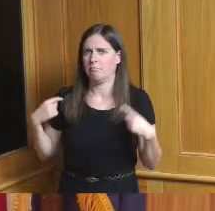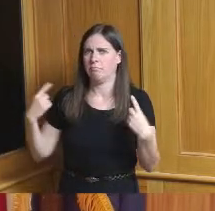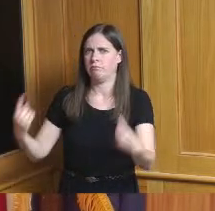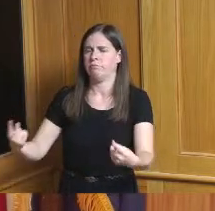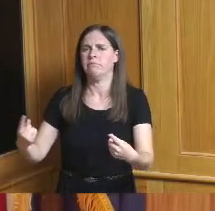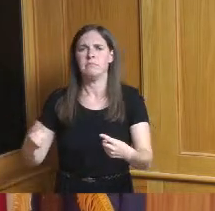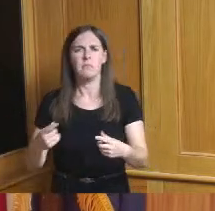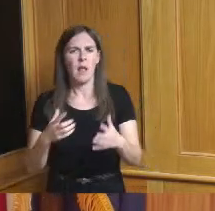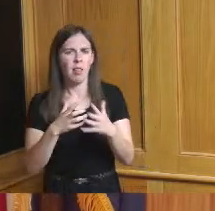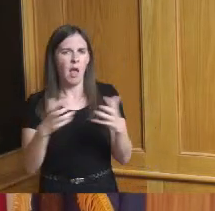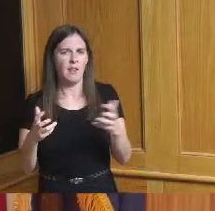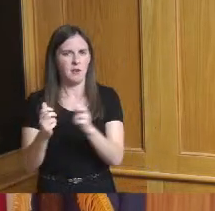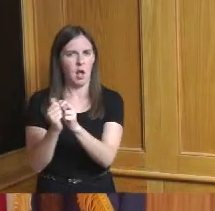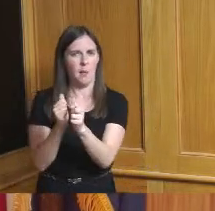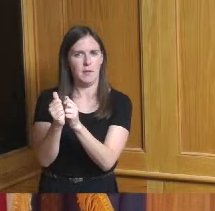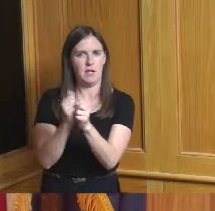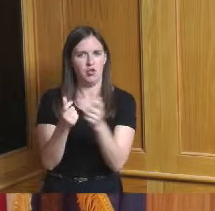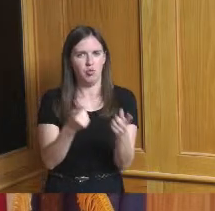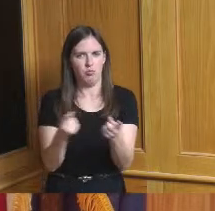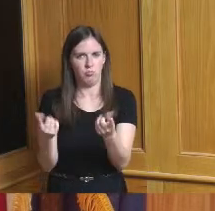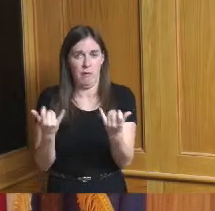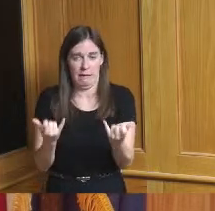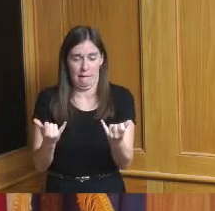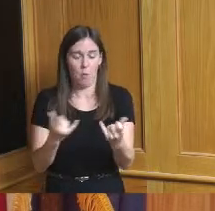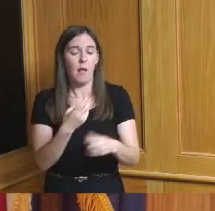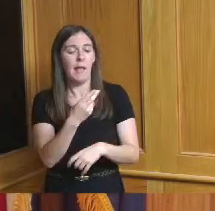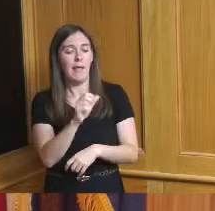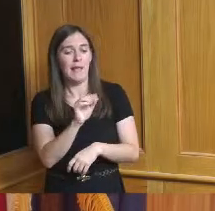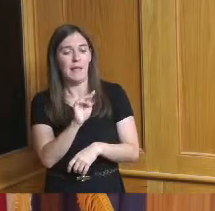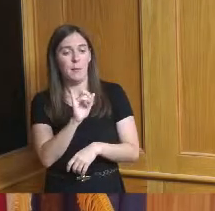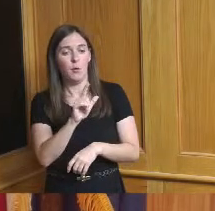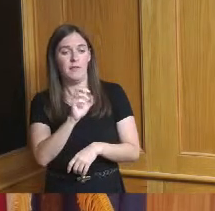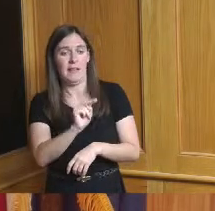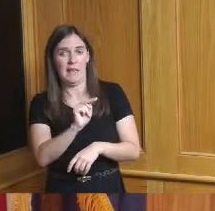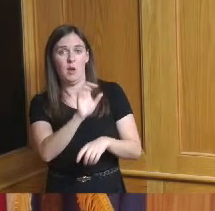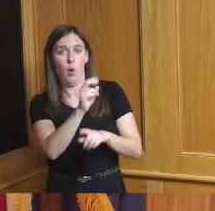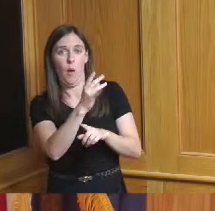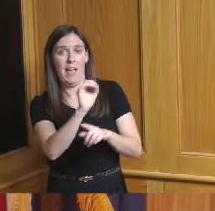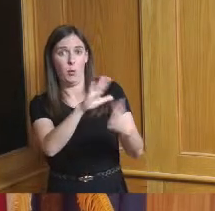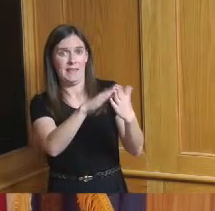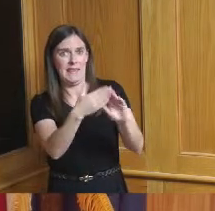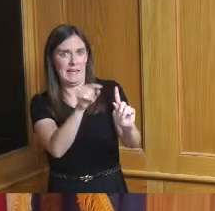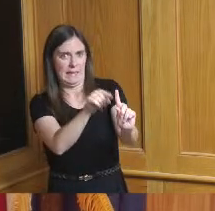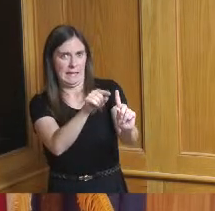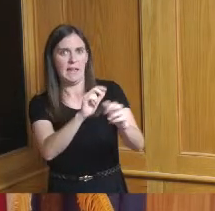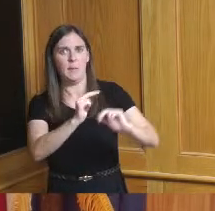lot of competition right now Hamilton Ohio is building a sports facility that's going to be